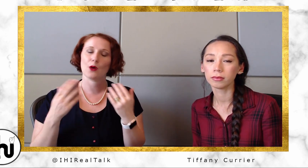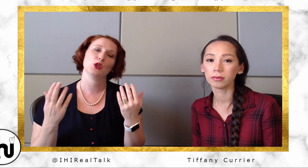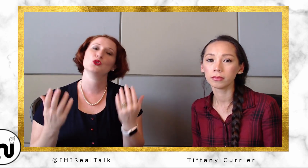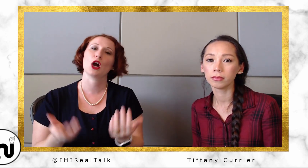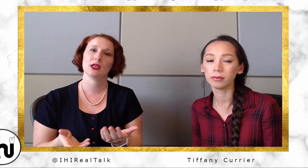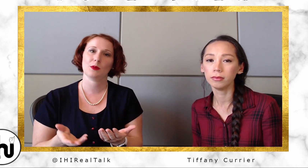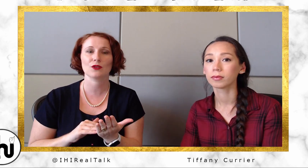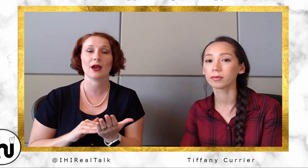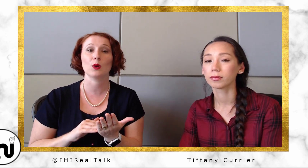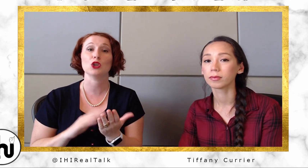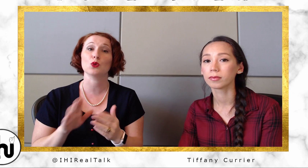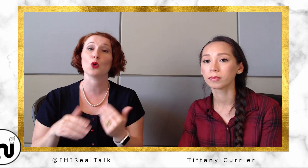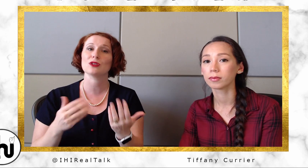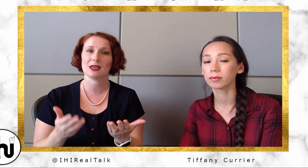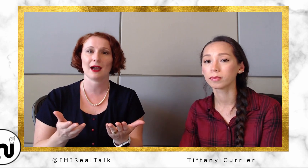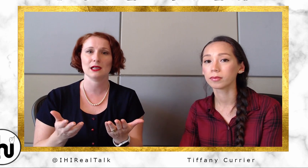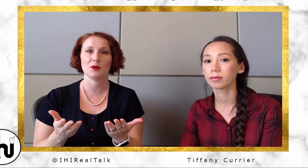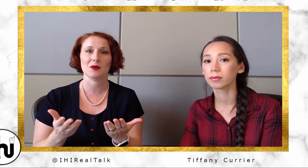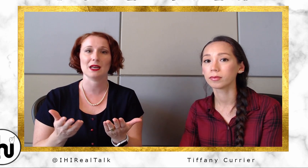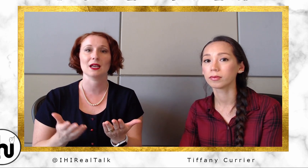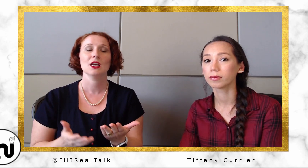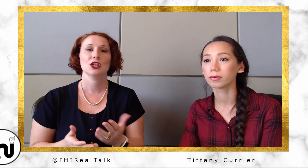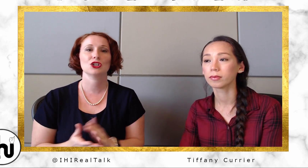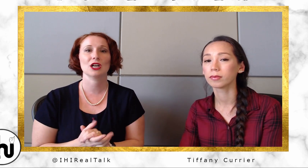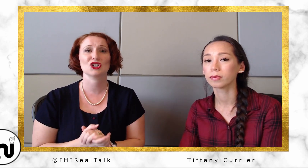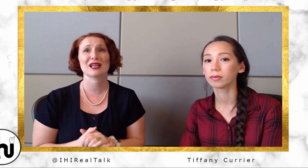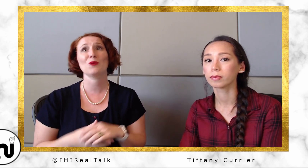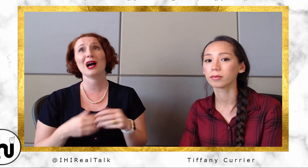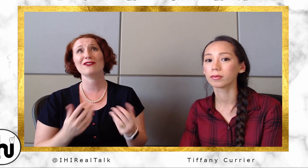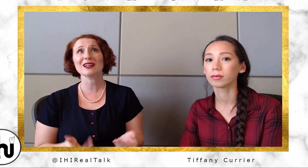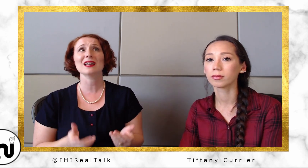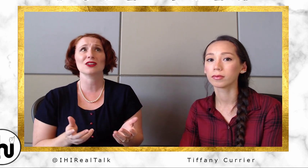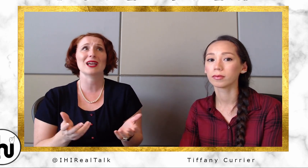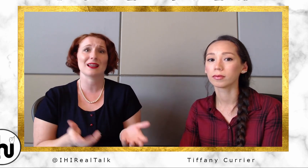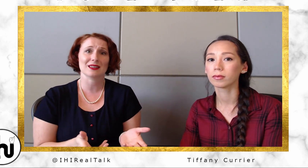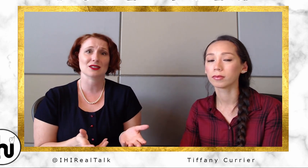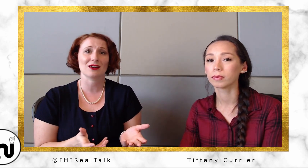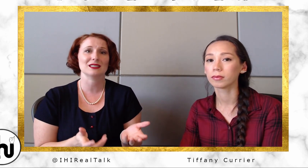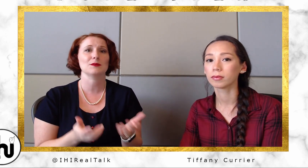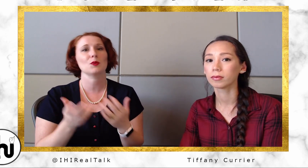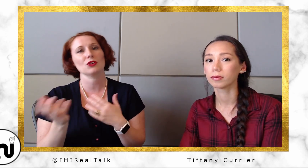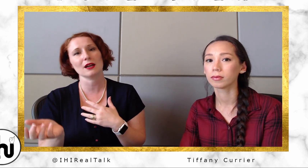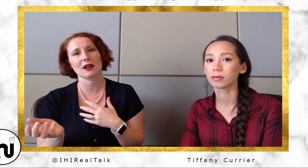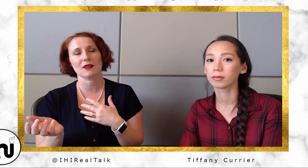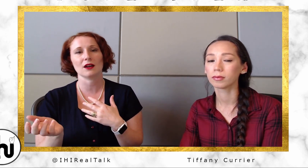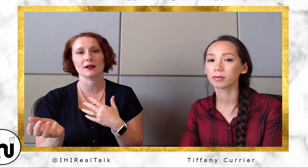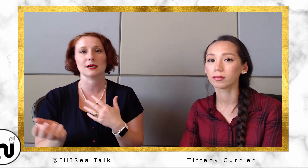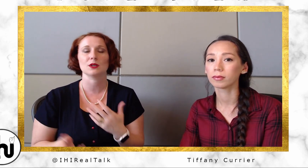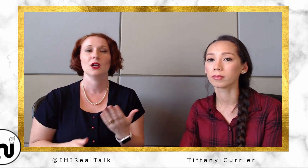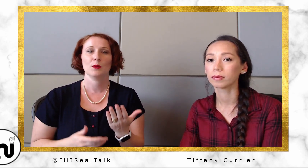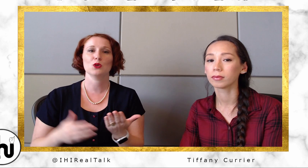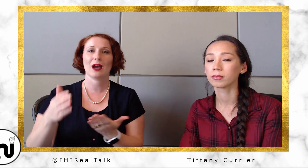document that?When you go to the IEP, it's not just like, "Well I feel like they're getting this concept, but they're not getting that concept." But you have an